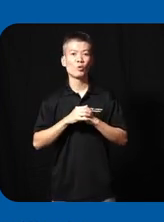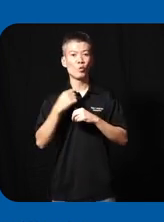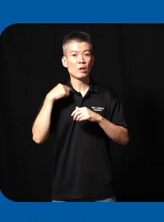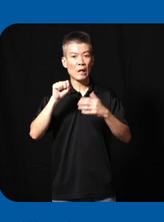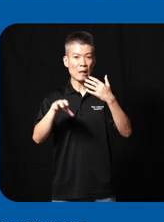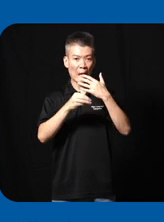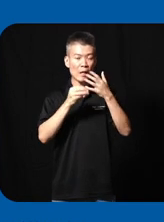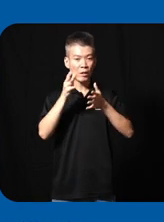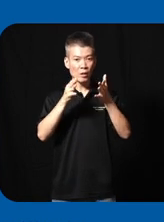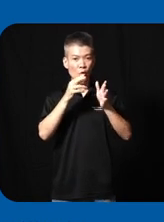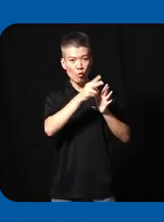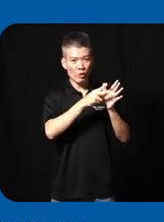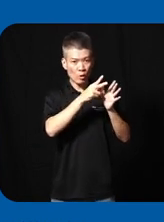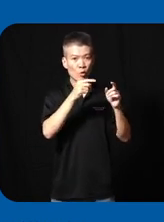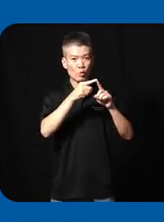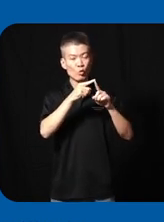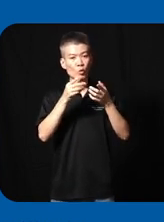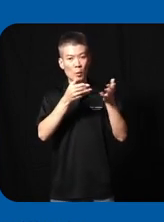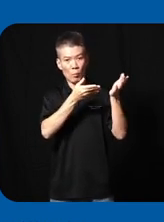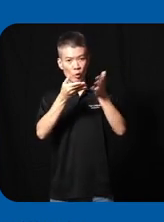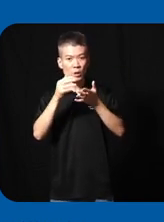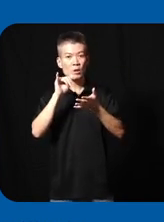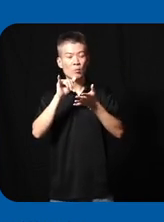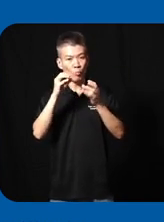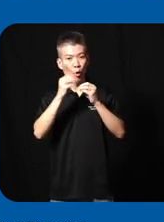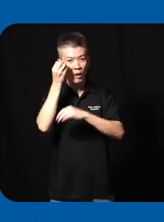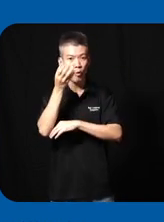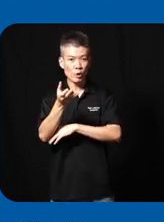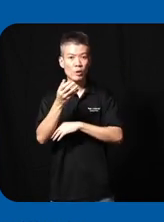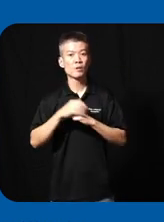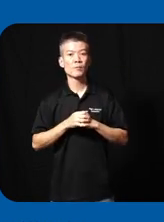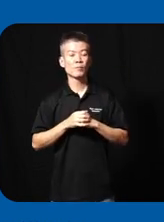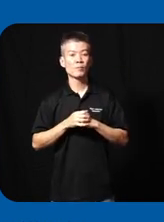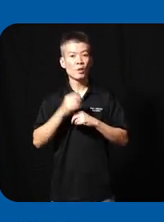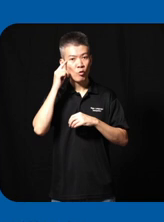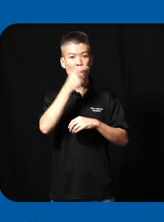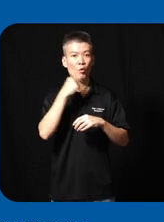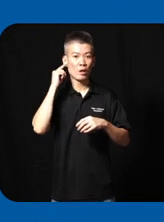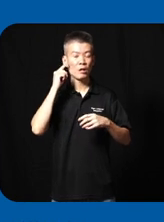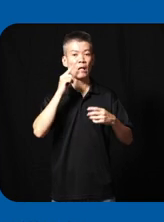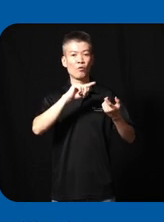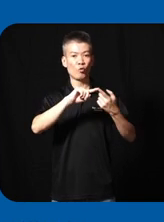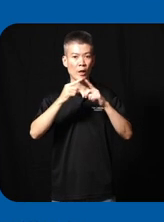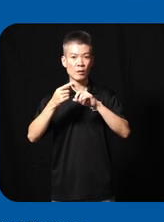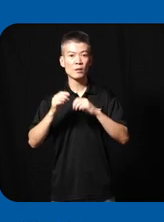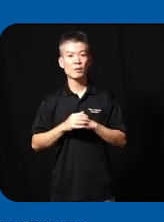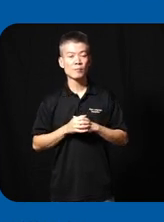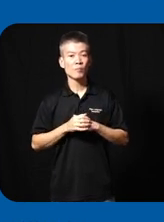add the sign Lang video to bring the bring more informations uh for our death friends so that's